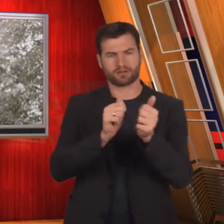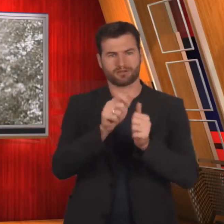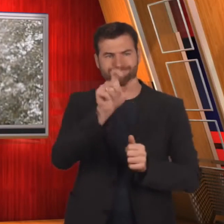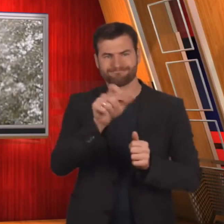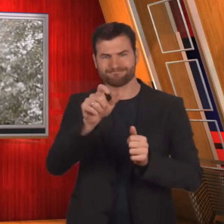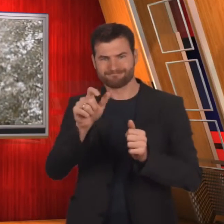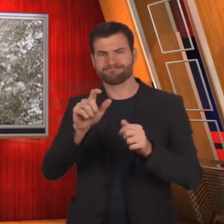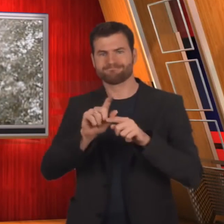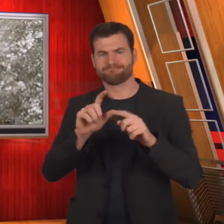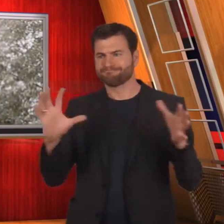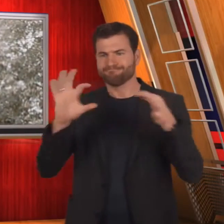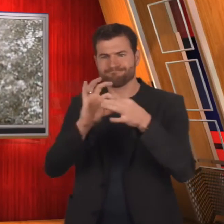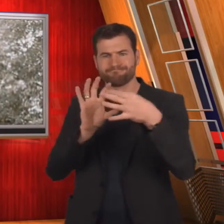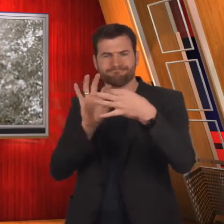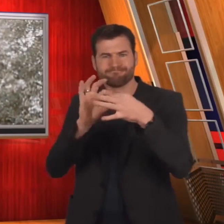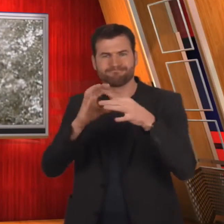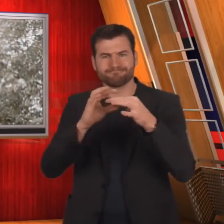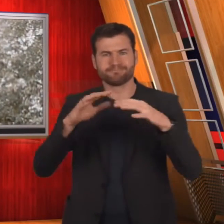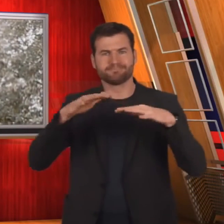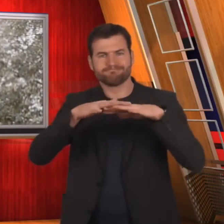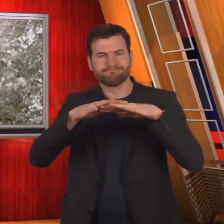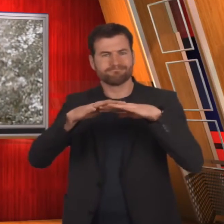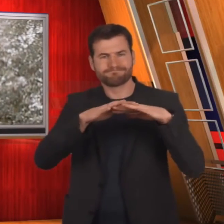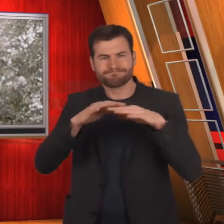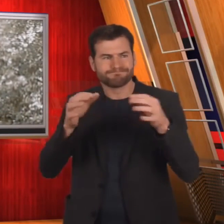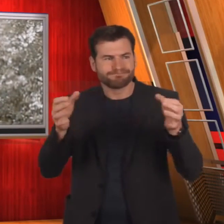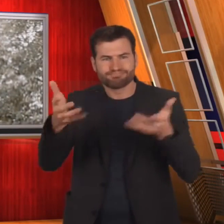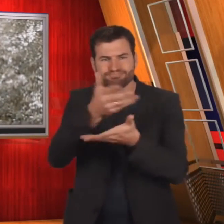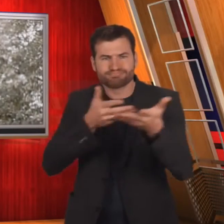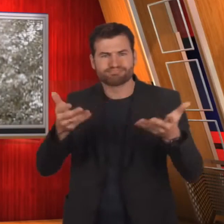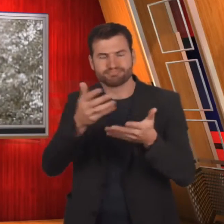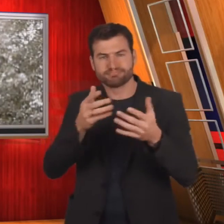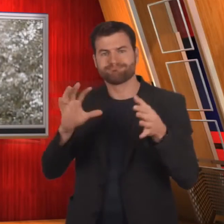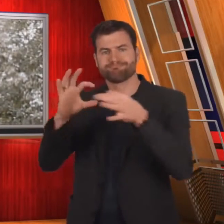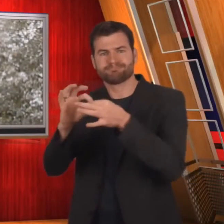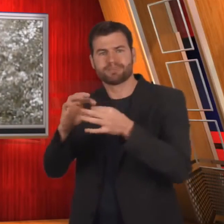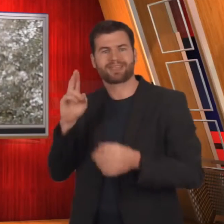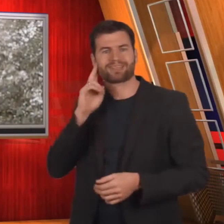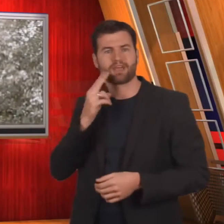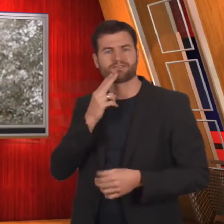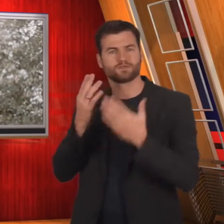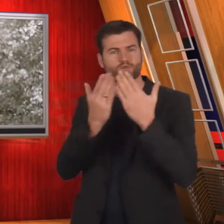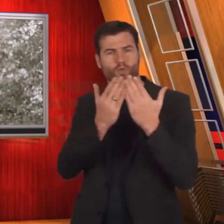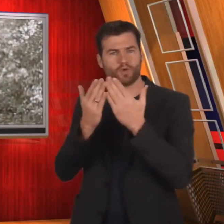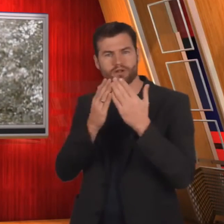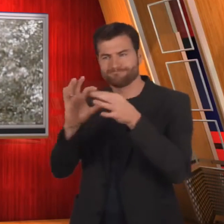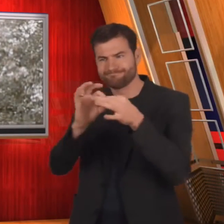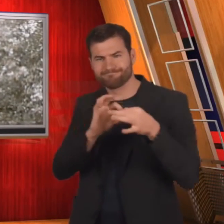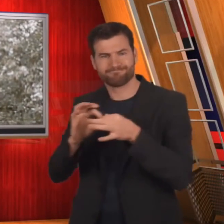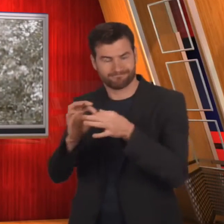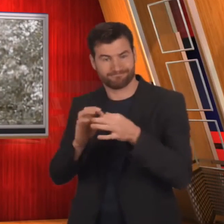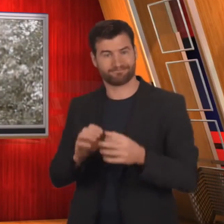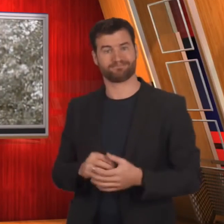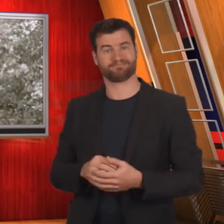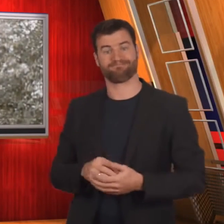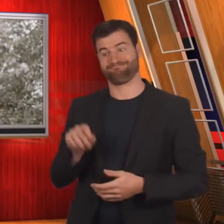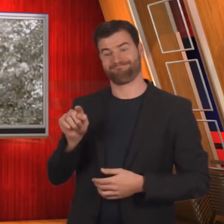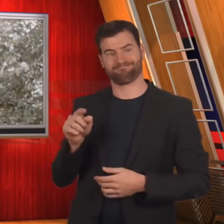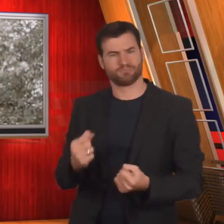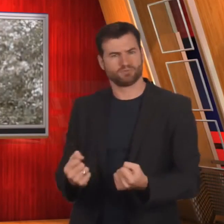coaches and athletes from deaf schools.